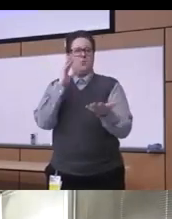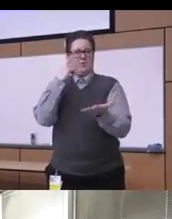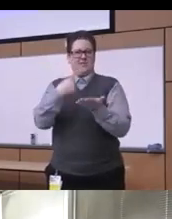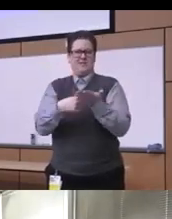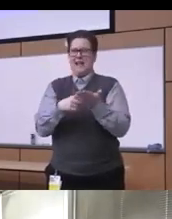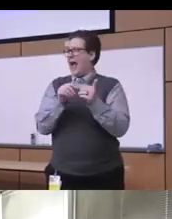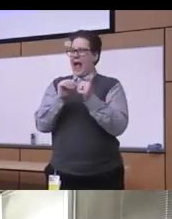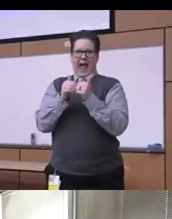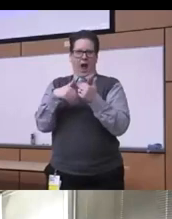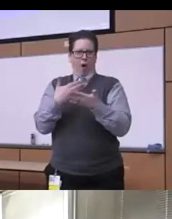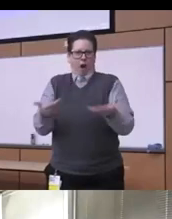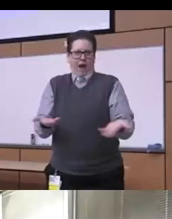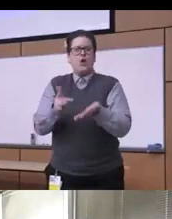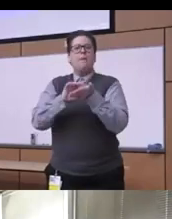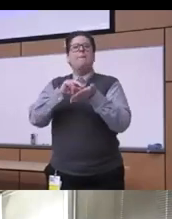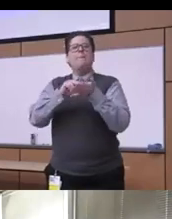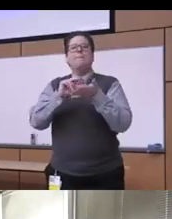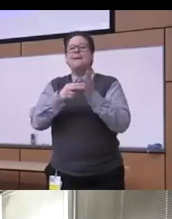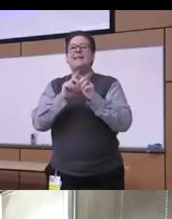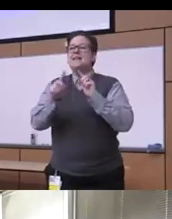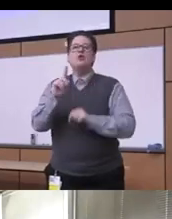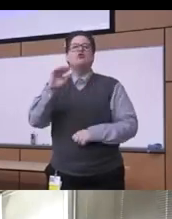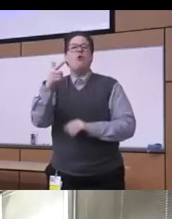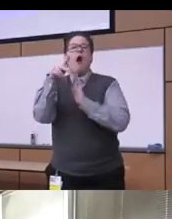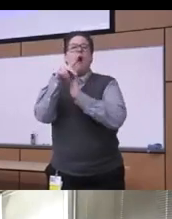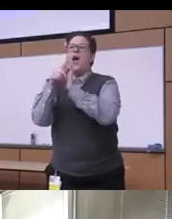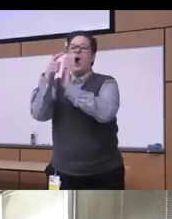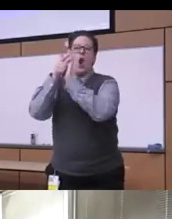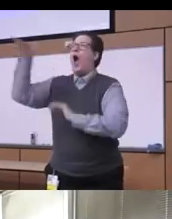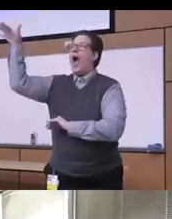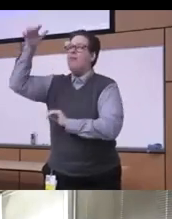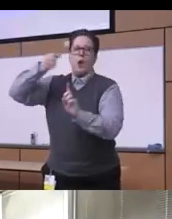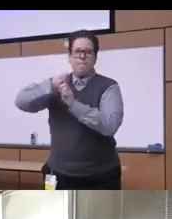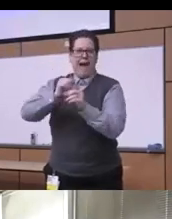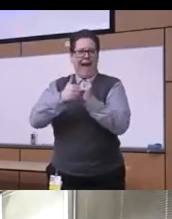are the drug policies that have been affecting the treatment of substance use disorders and fueling